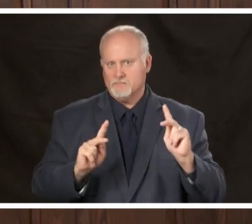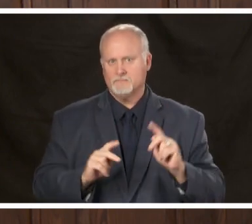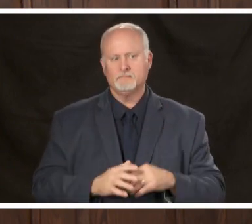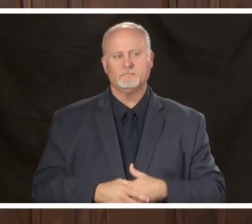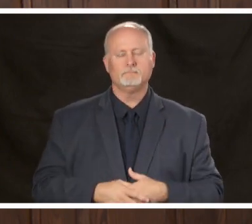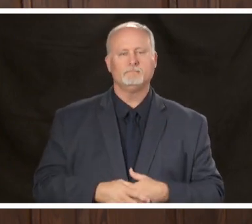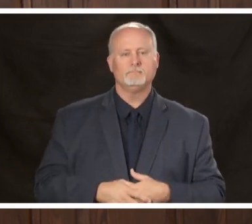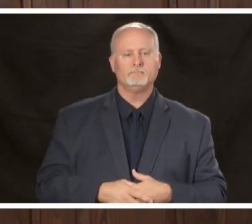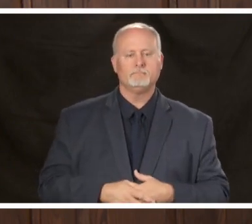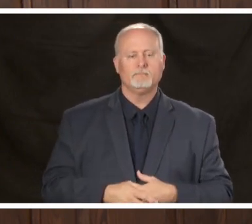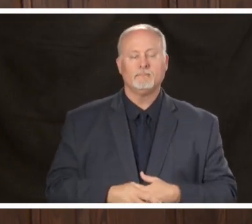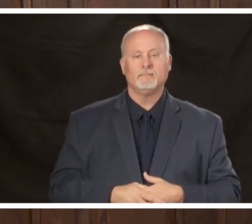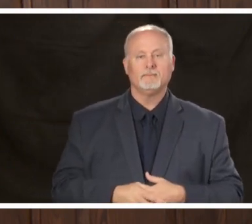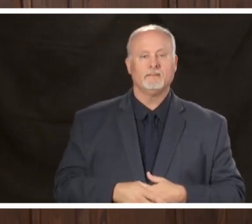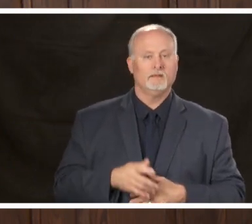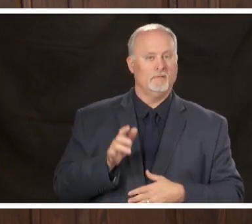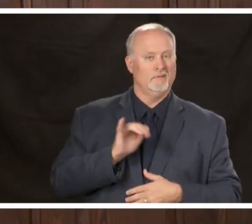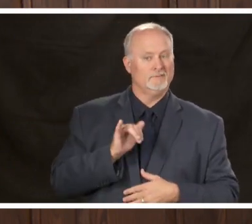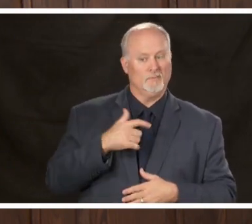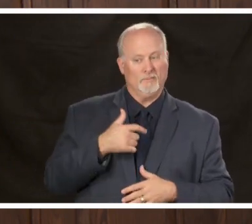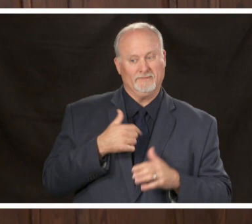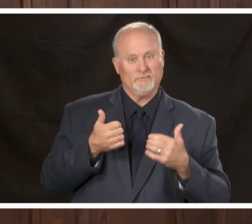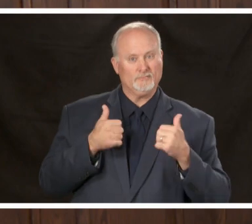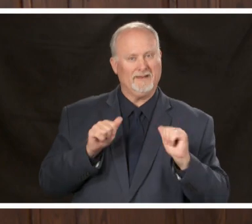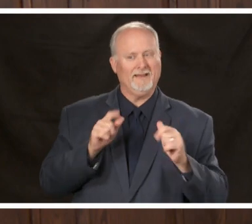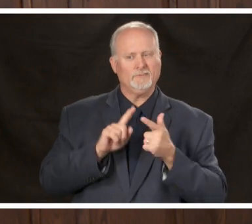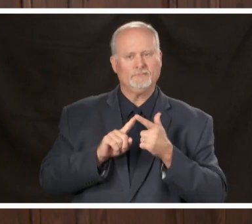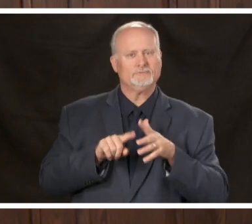at the same time we're really trying to turn on elective services so that we can